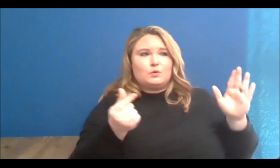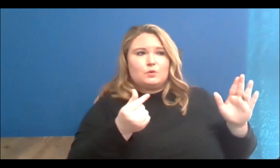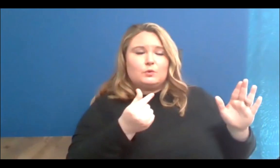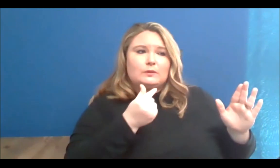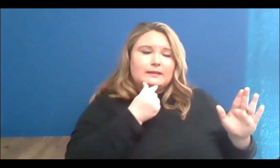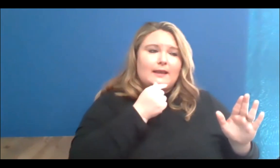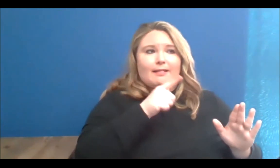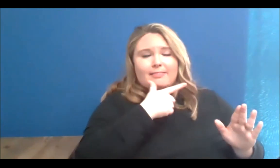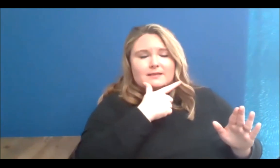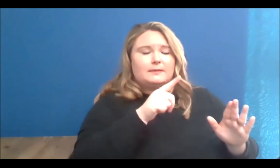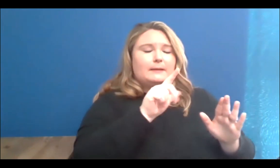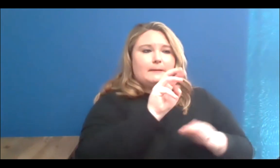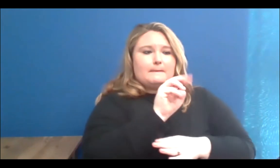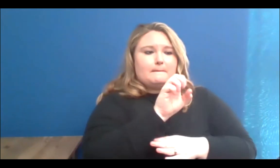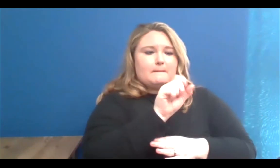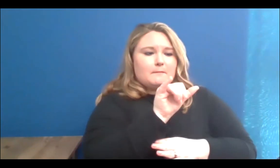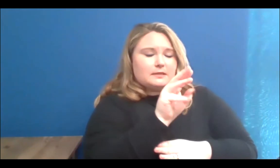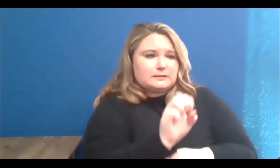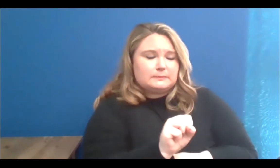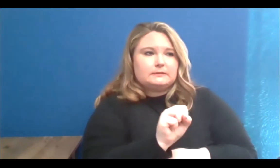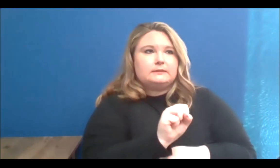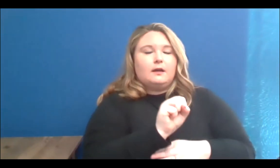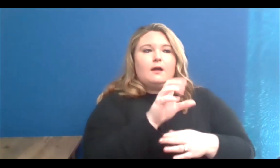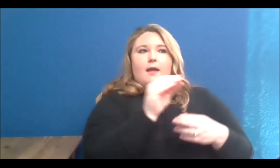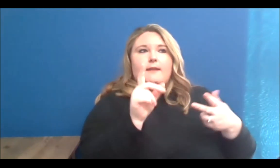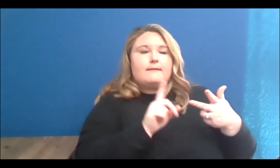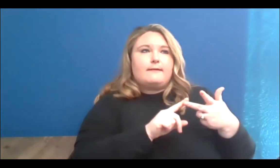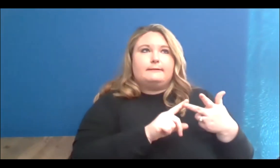Muslims are, and kind of have that space for them to think, and connect with each